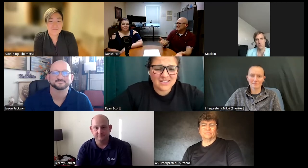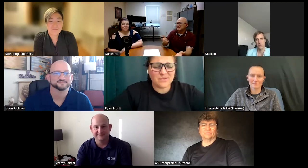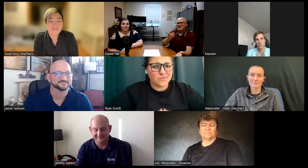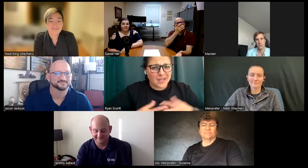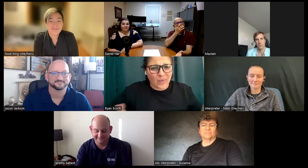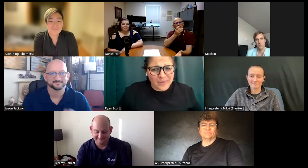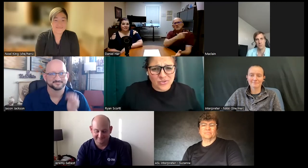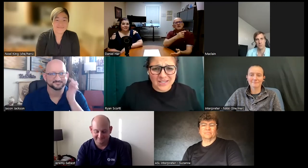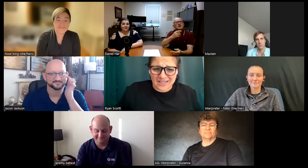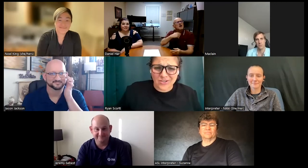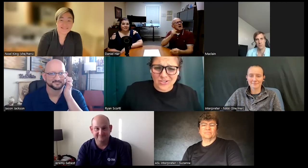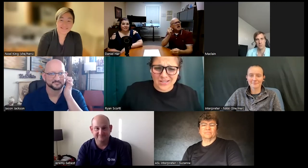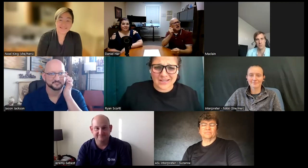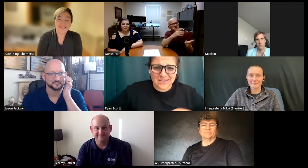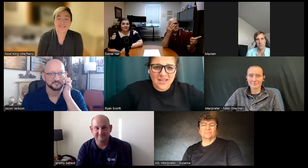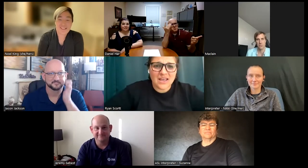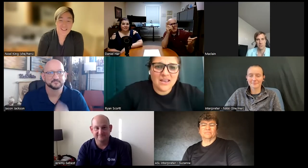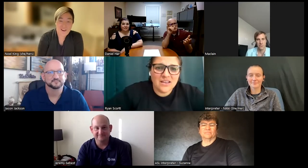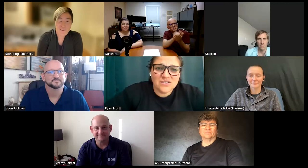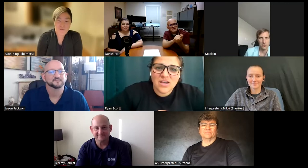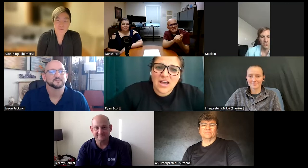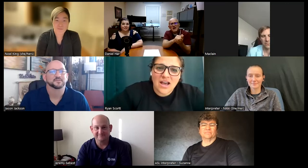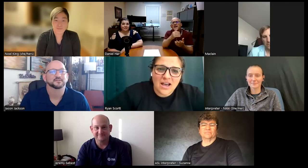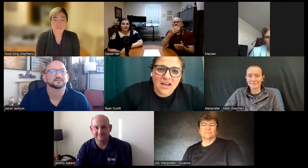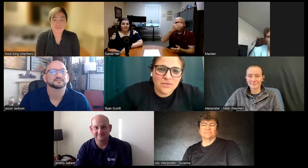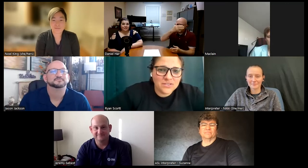deaf people would be like why am I joining an English class and I would